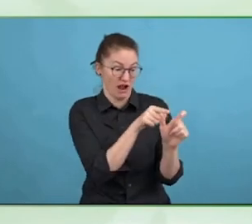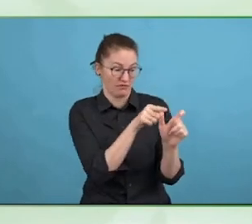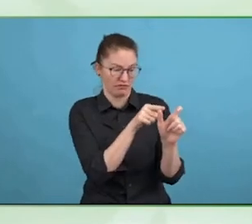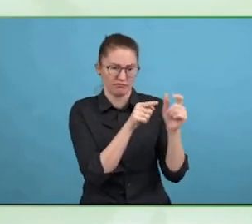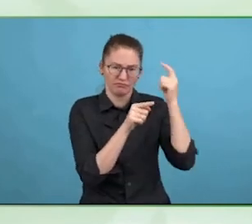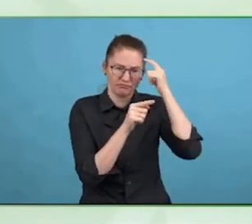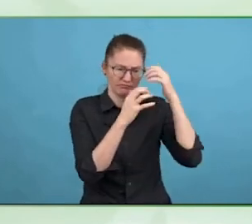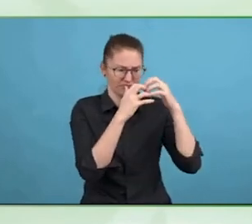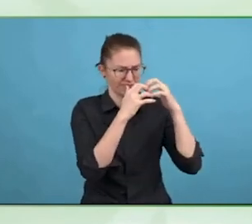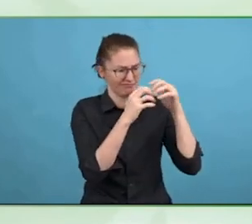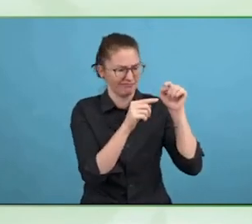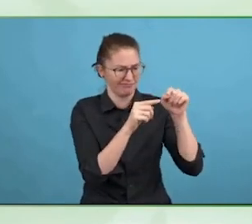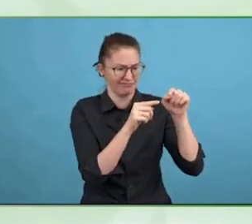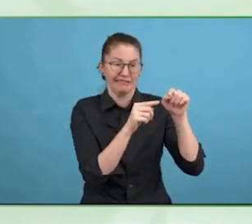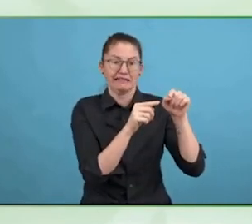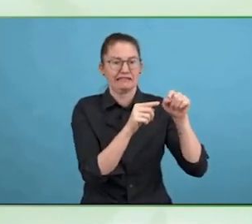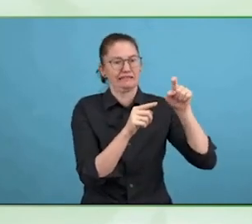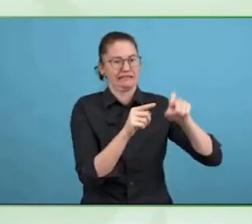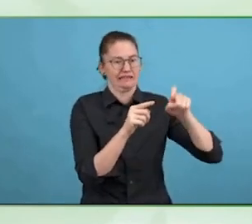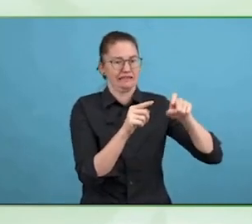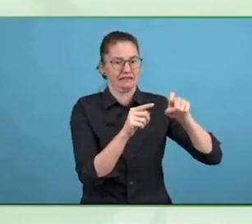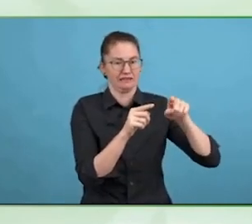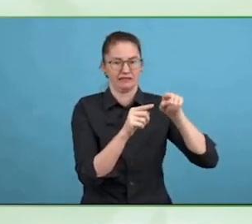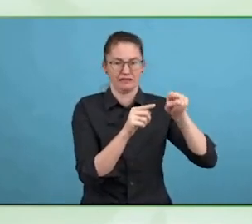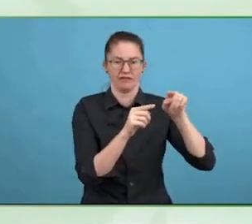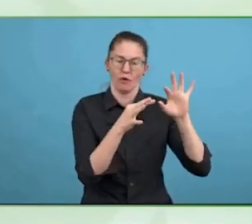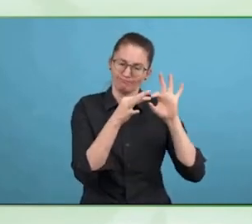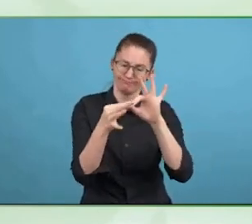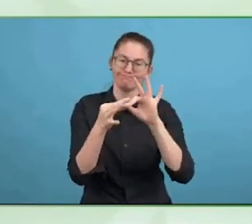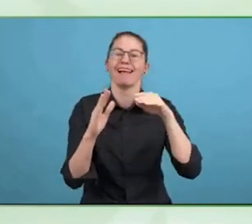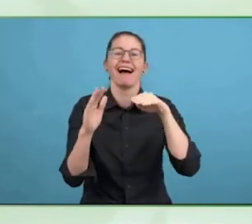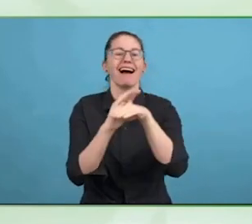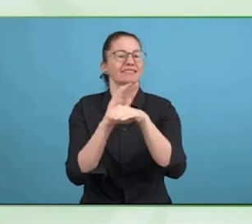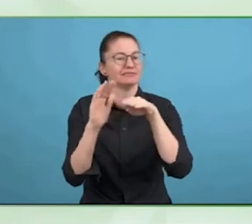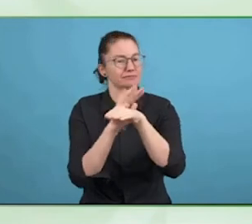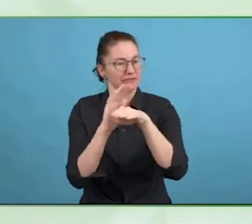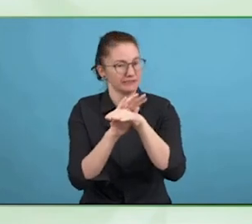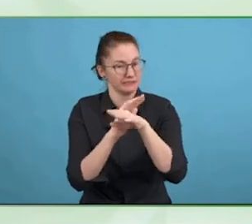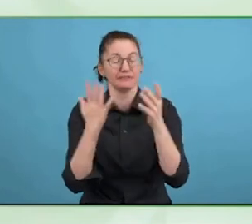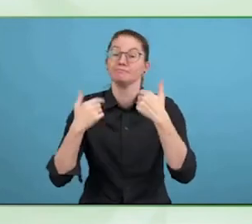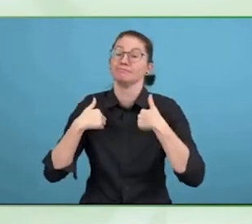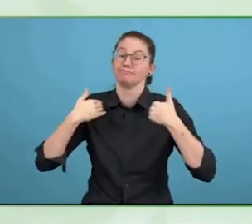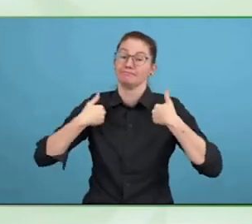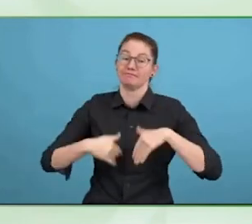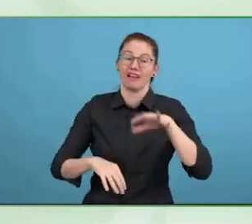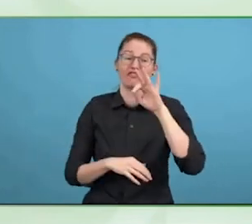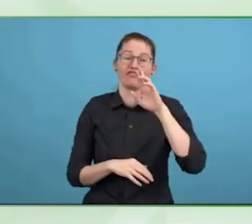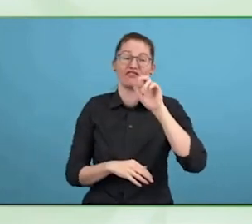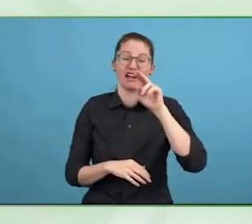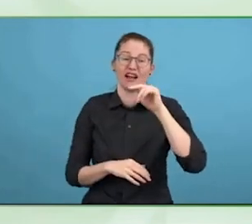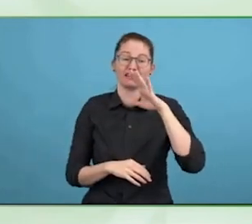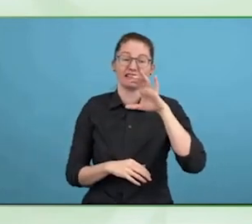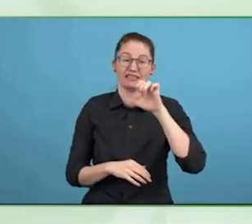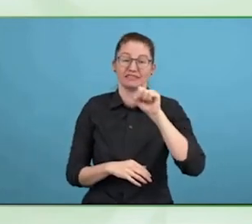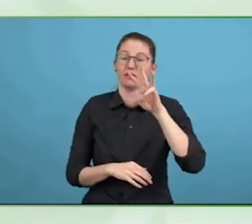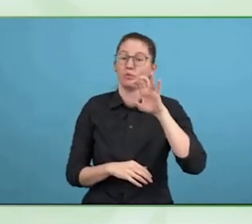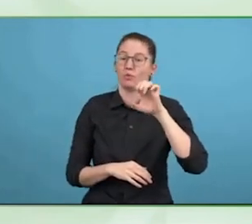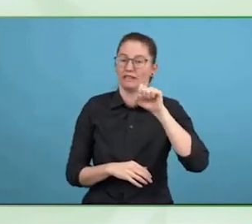I am absolutely delighted to be here, virtually, my apologies for